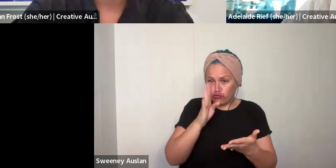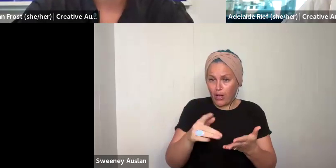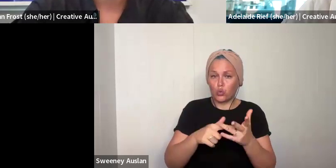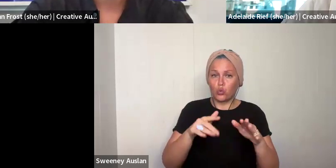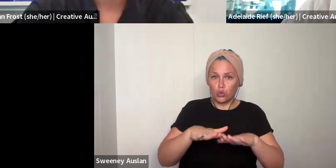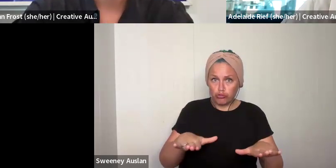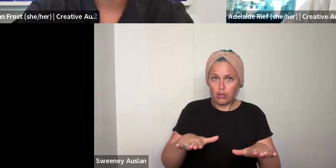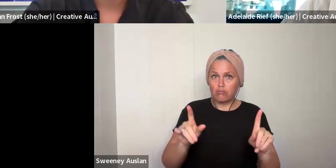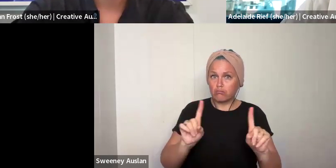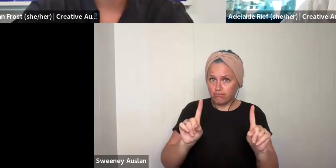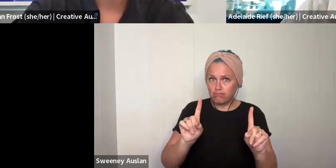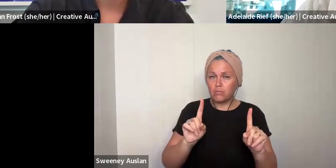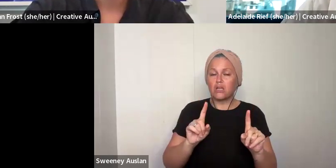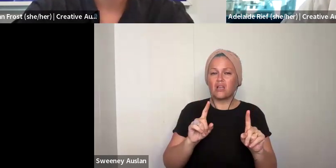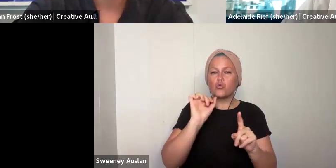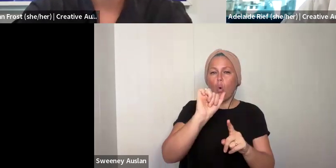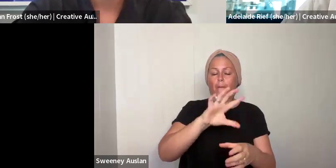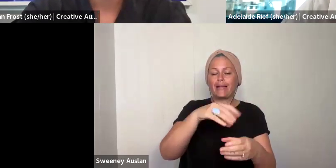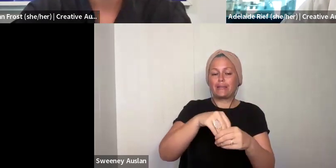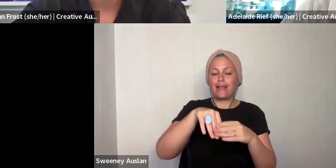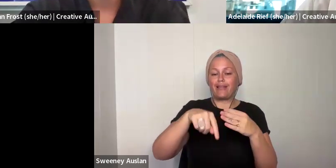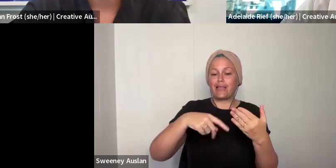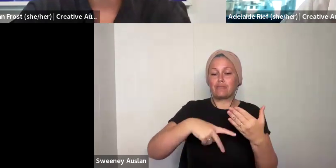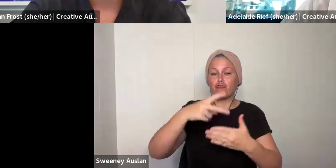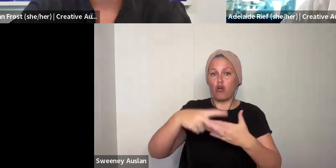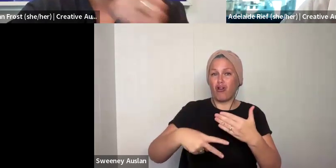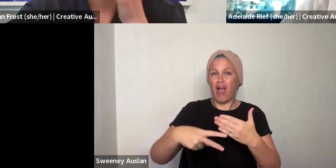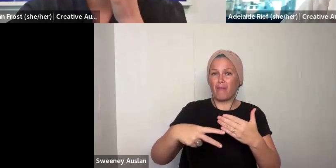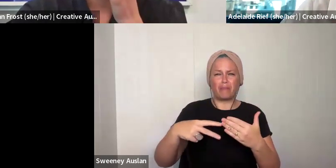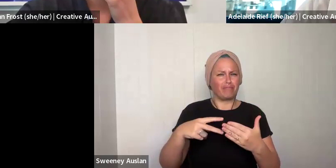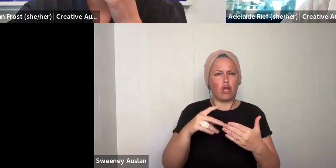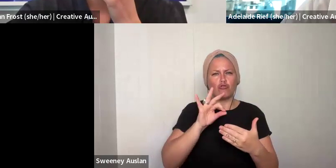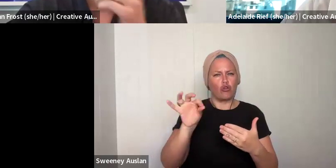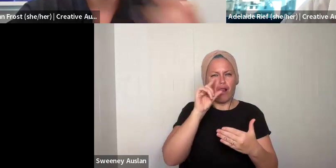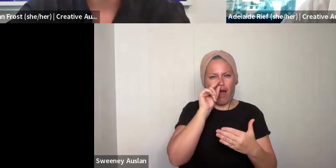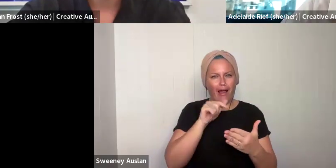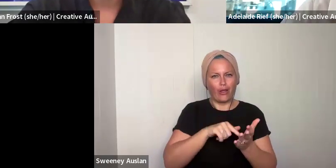necessary question in the application forms. Essentially, we ask you if your activity provides services directly to children.